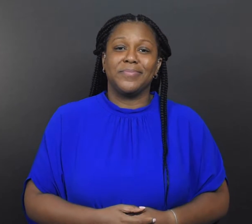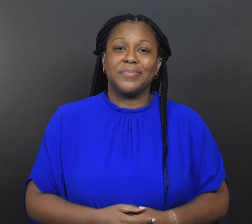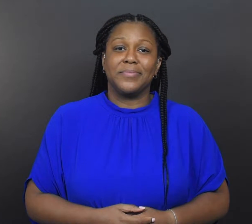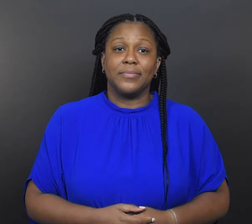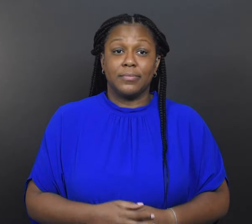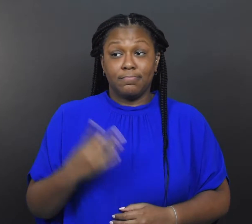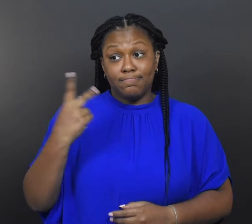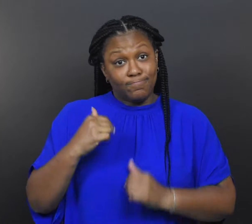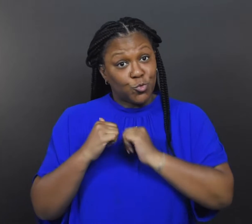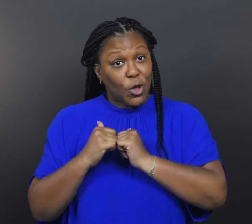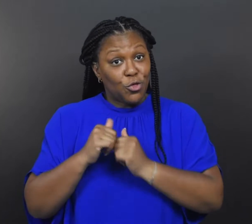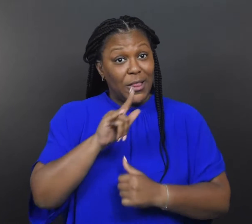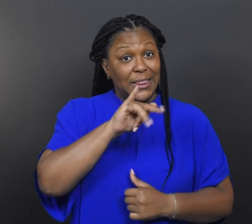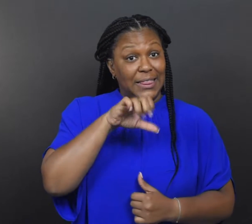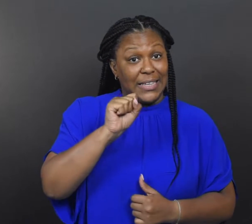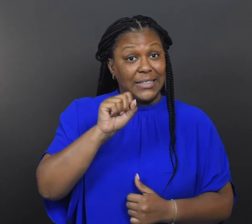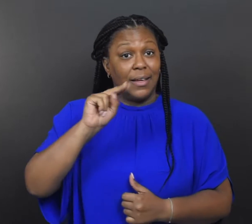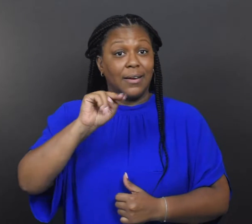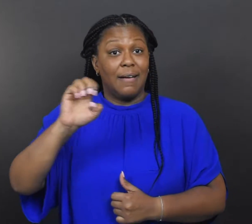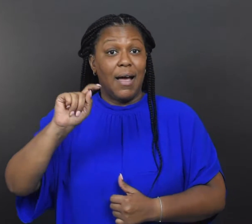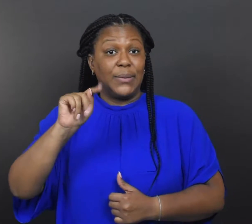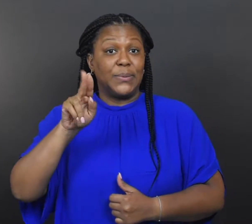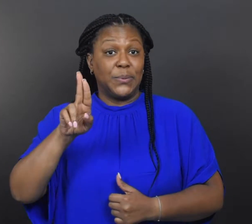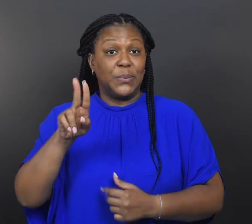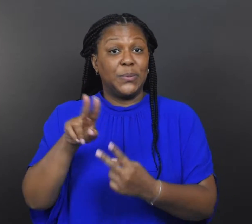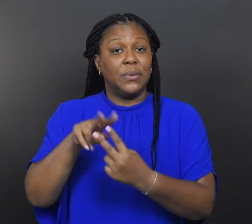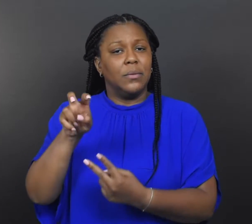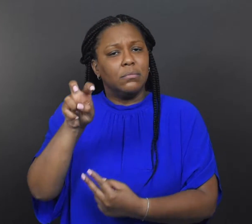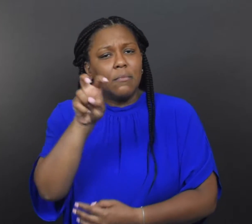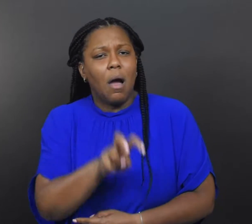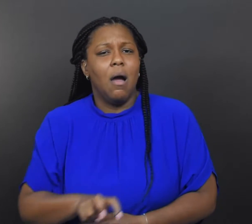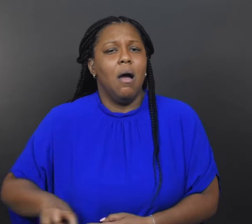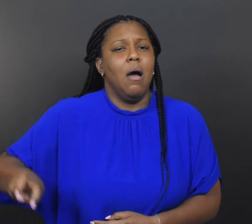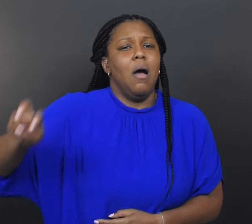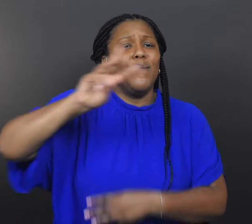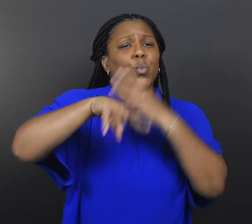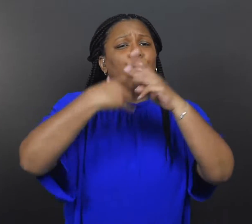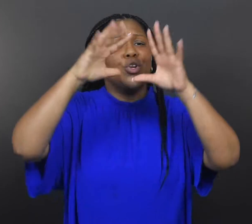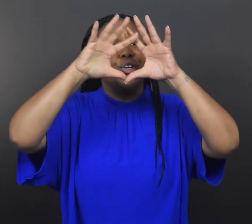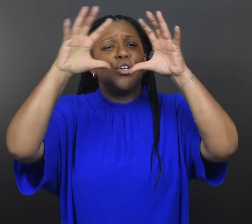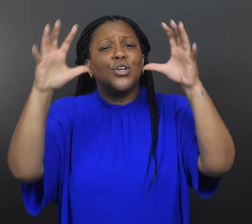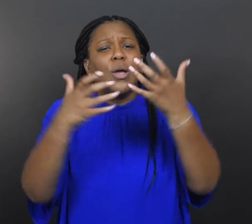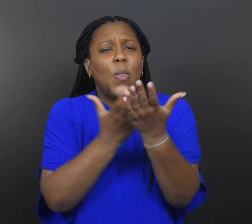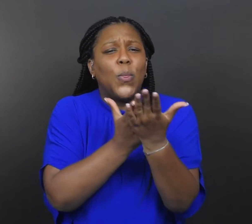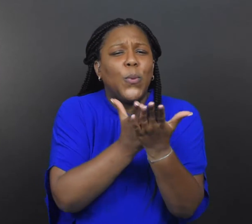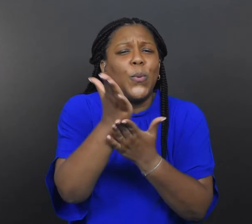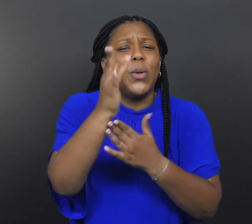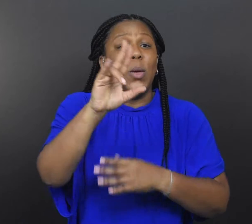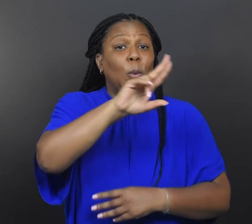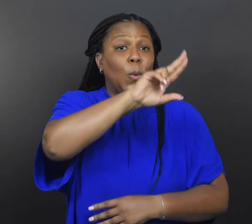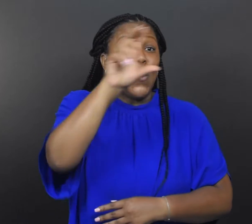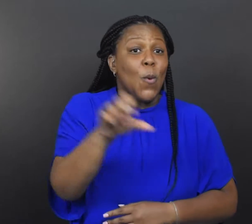Together, Lis and Neetu travel around the world and throughout the United States to